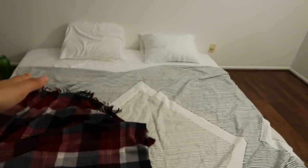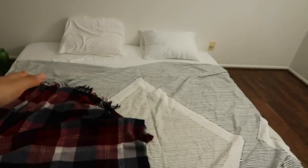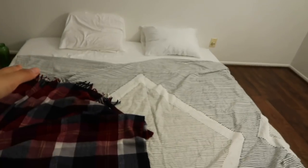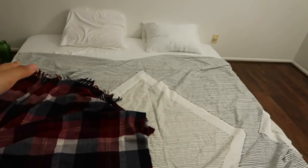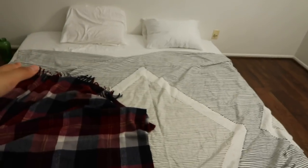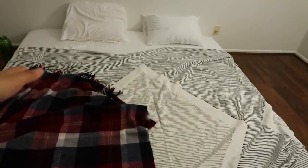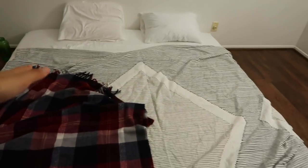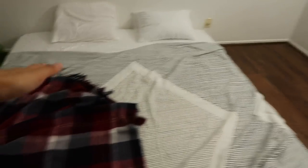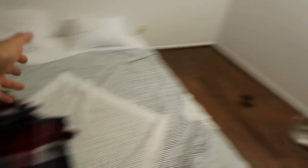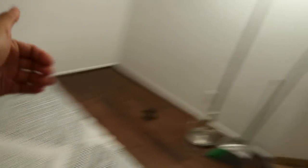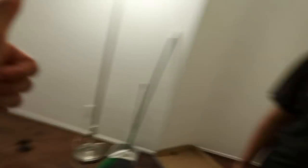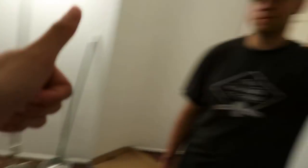E: yay